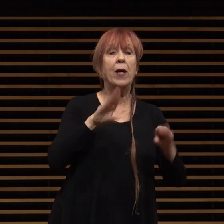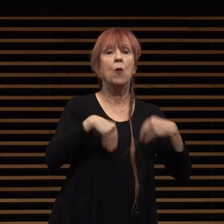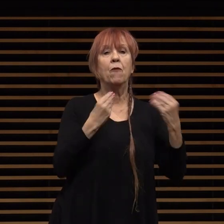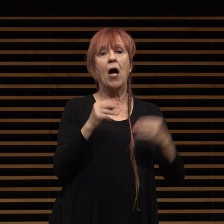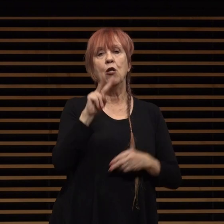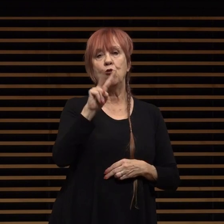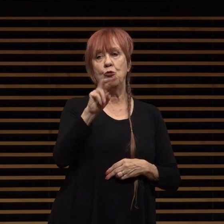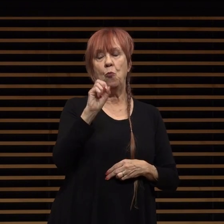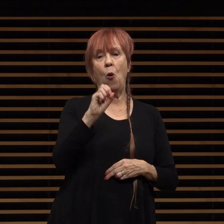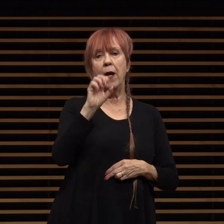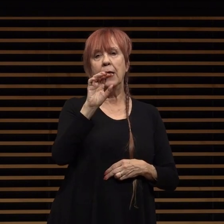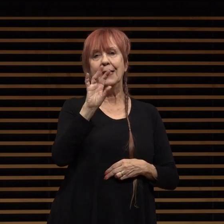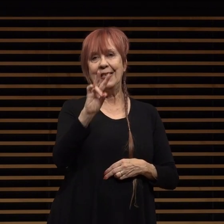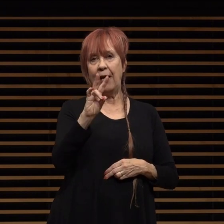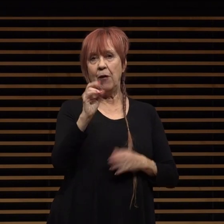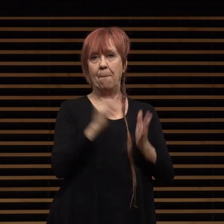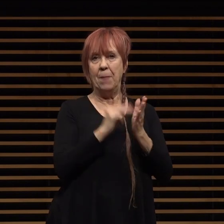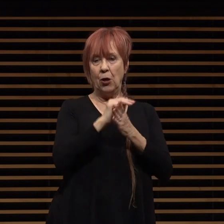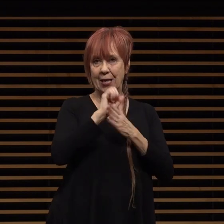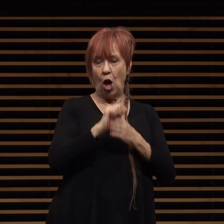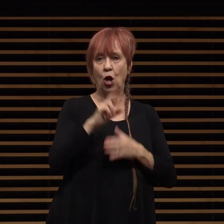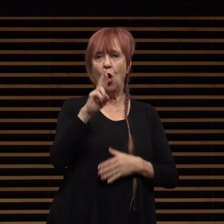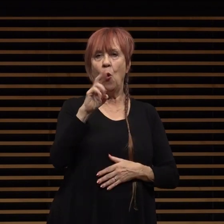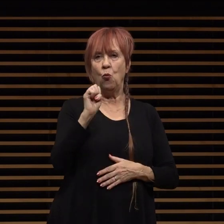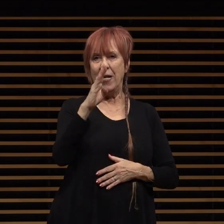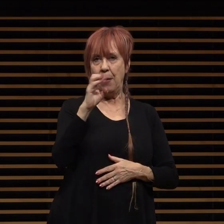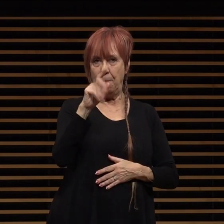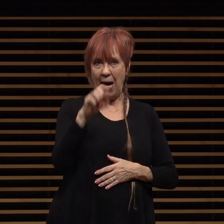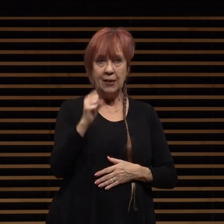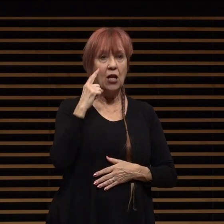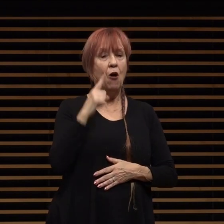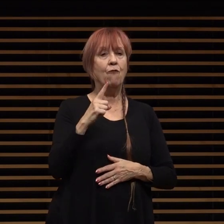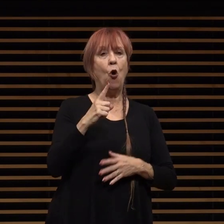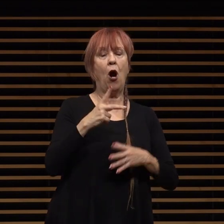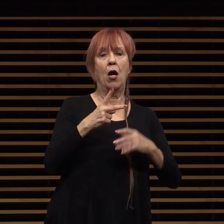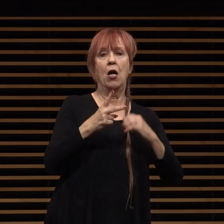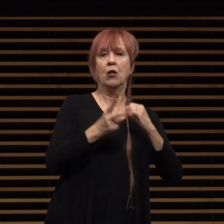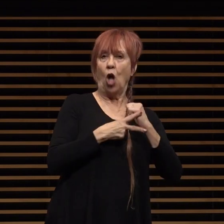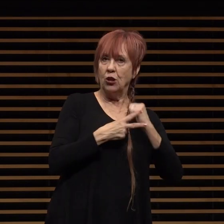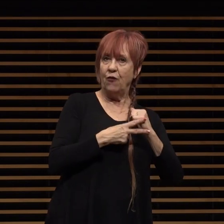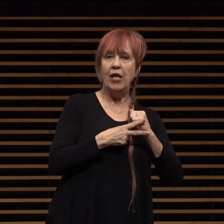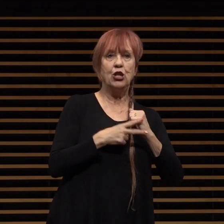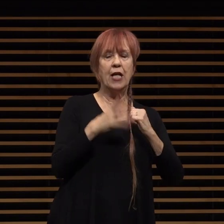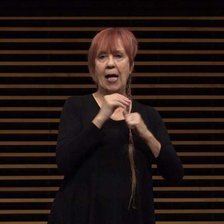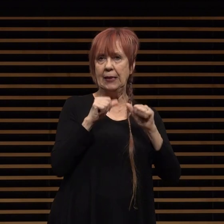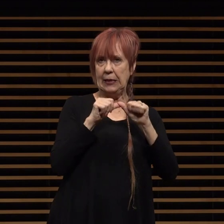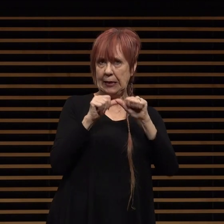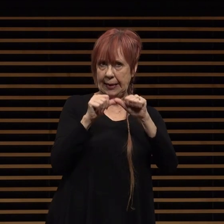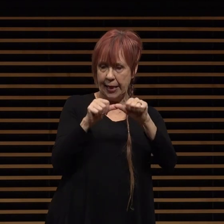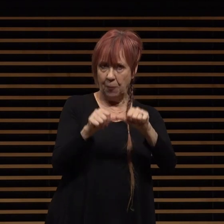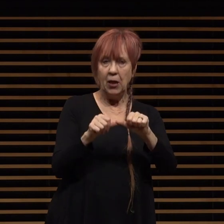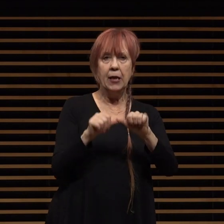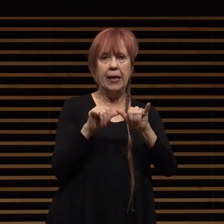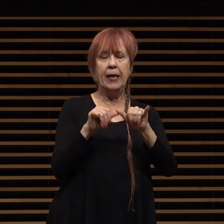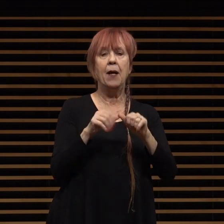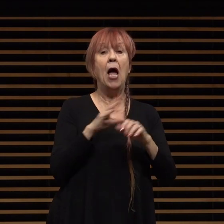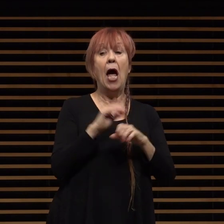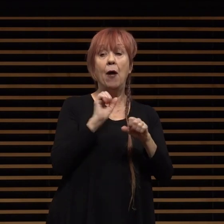dollars in rebates and services for conservation and sustainability and by